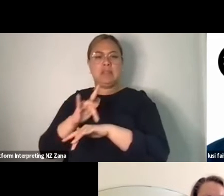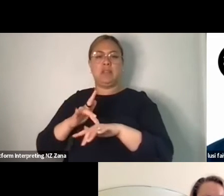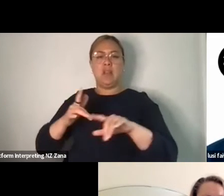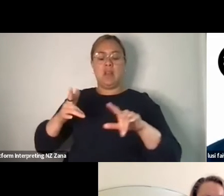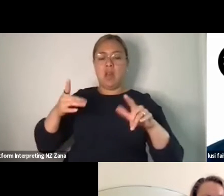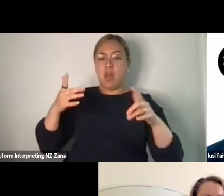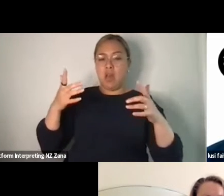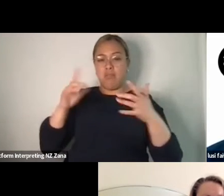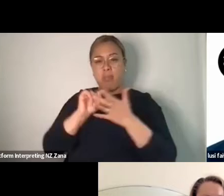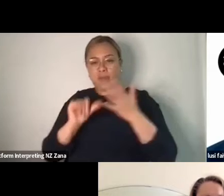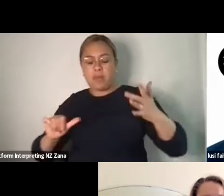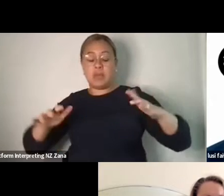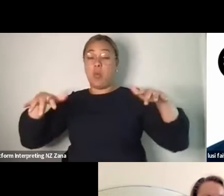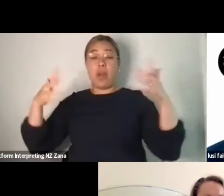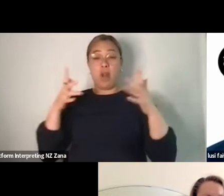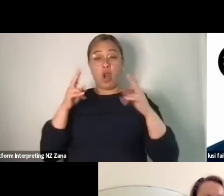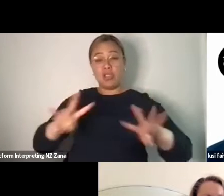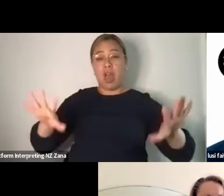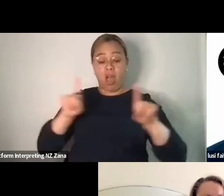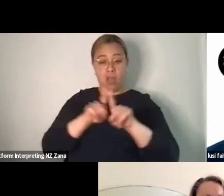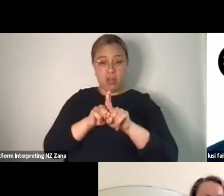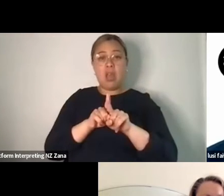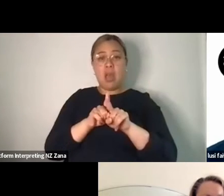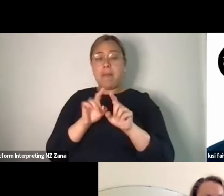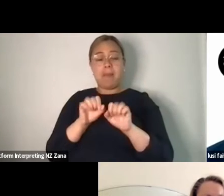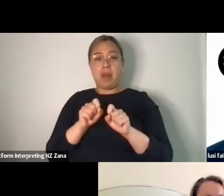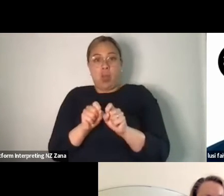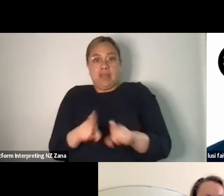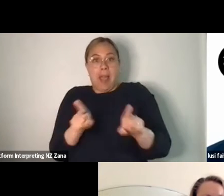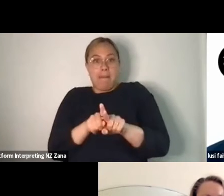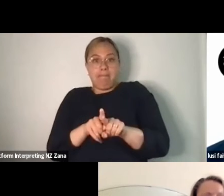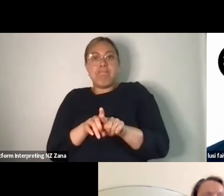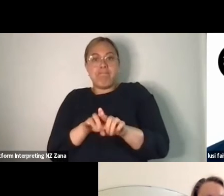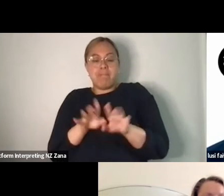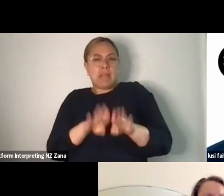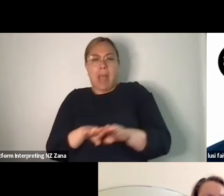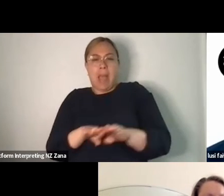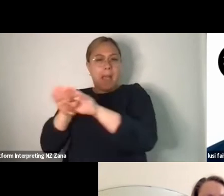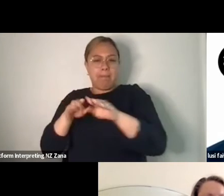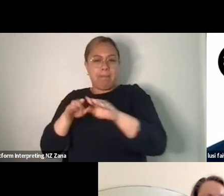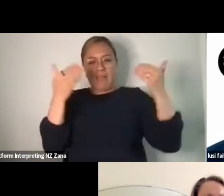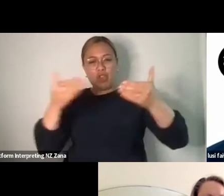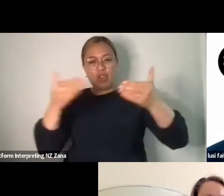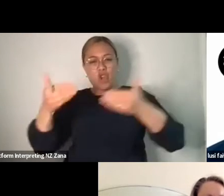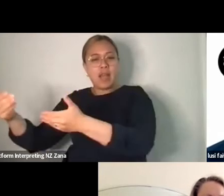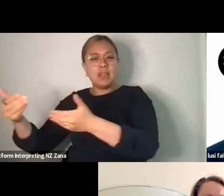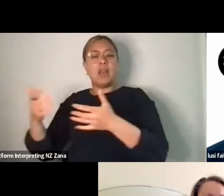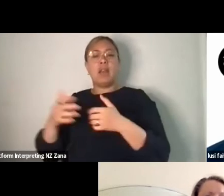it's not trying to be exactly the same every night maybe, and people that enjoy that way of like,